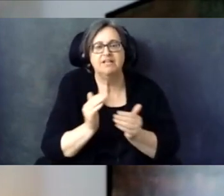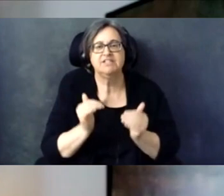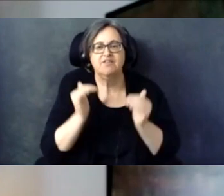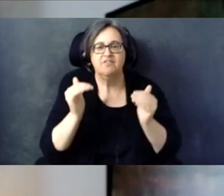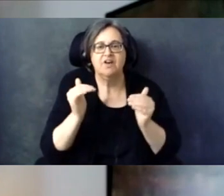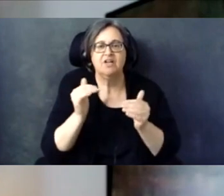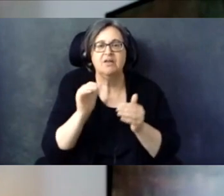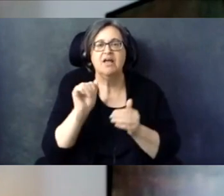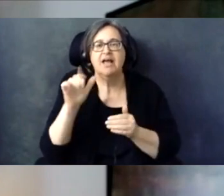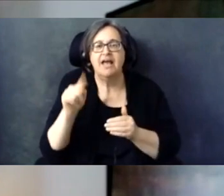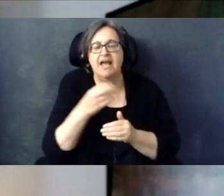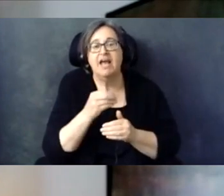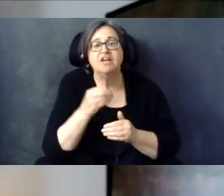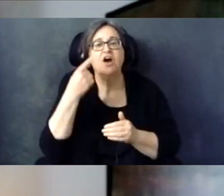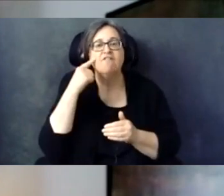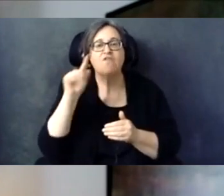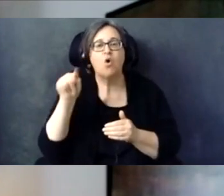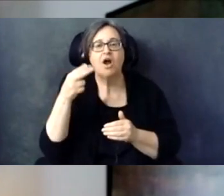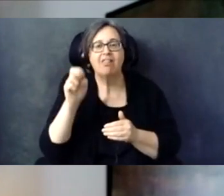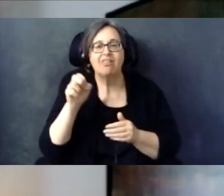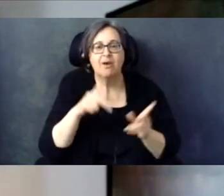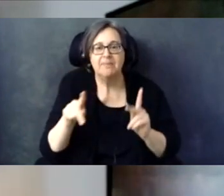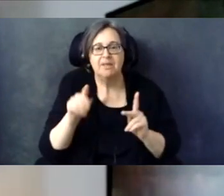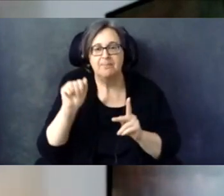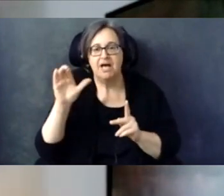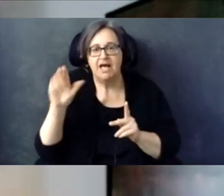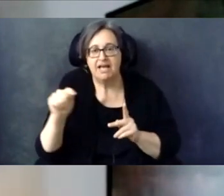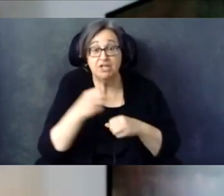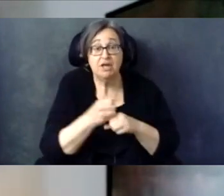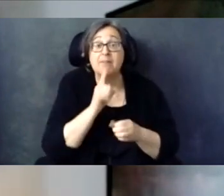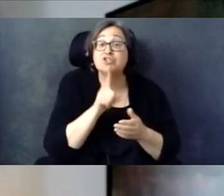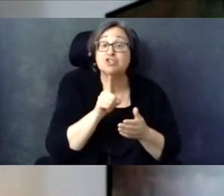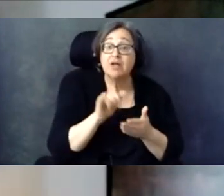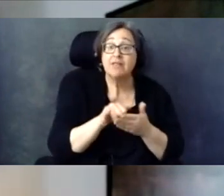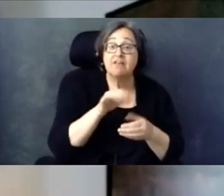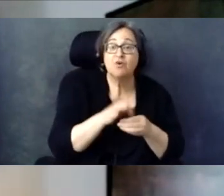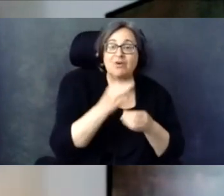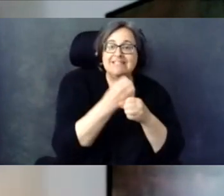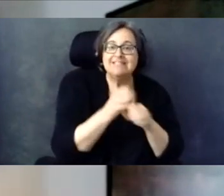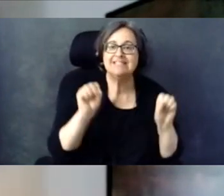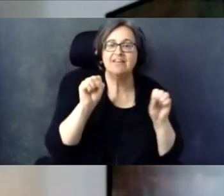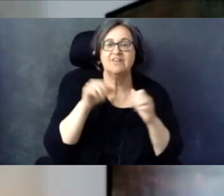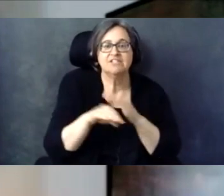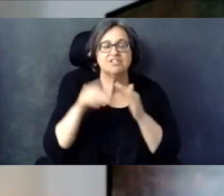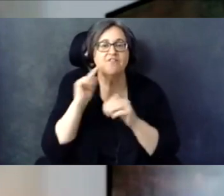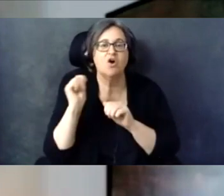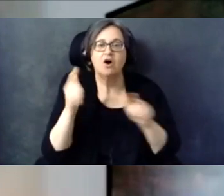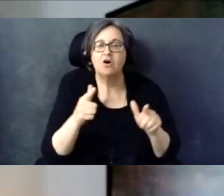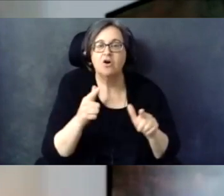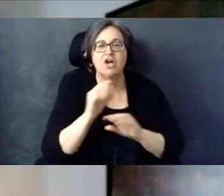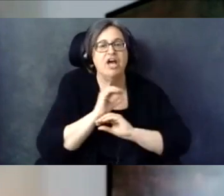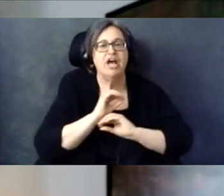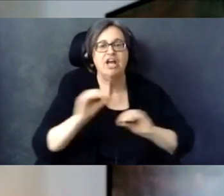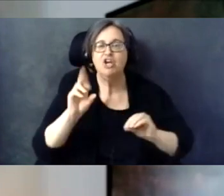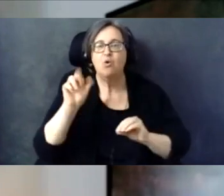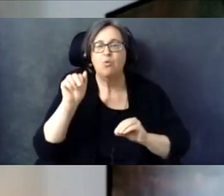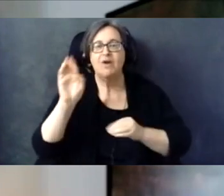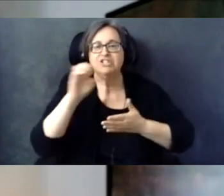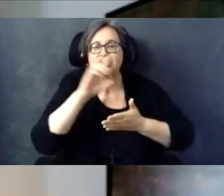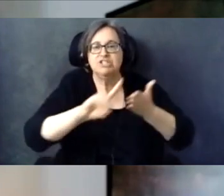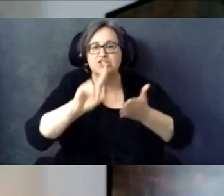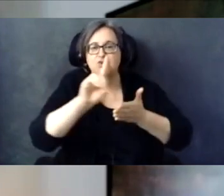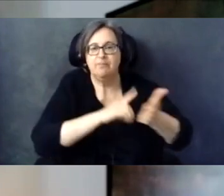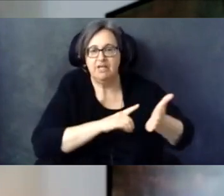the People Act to ensure voting is safe and accessible for all and free from racial discrimination.